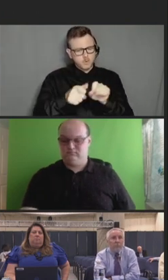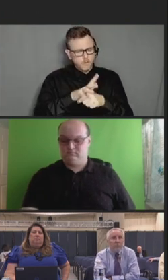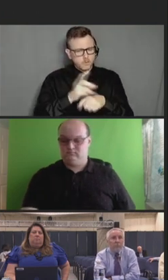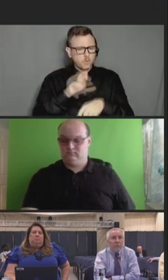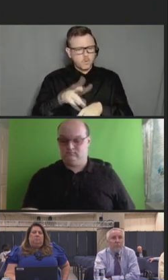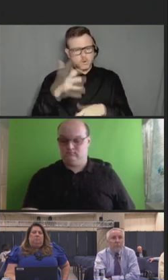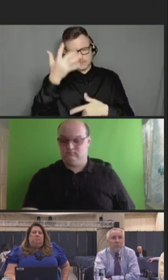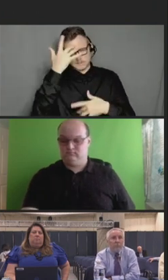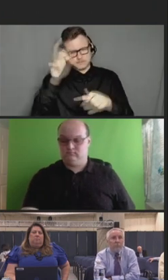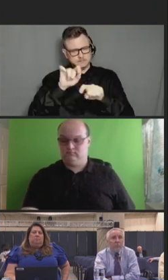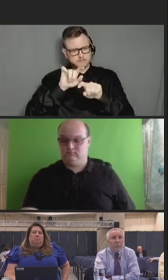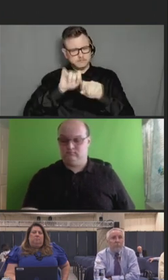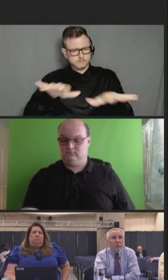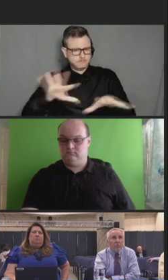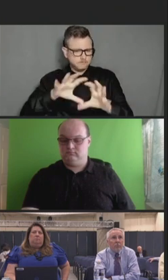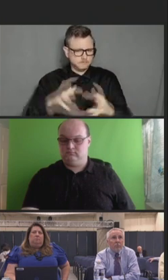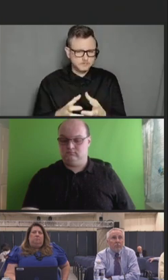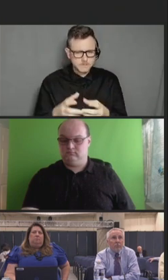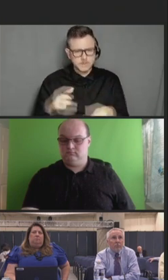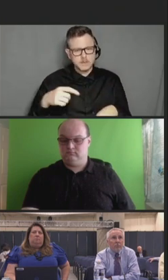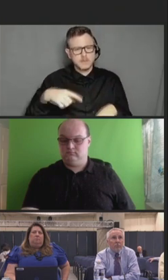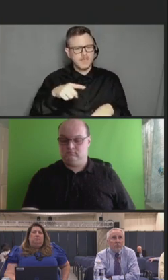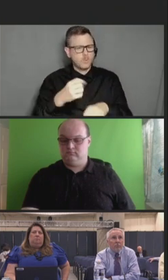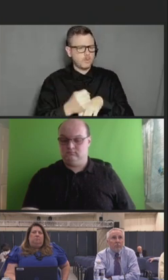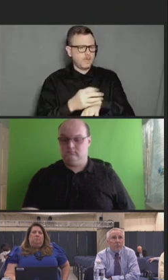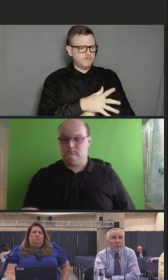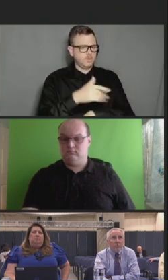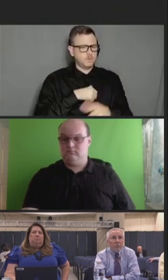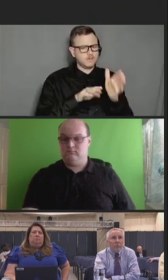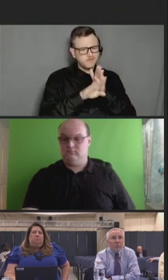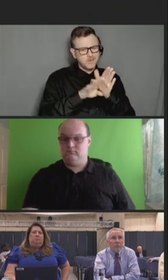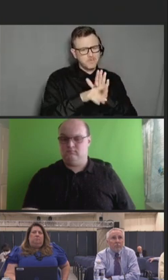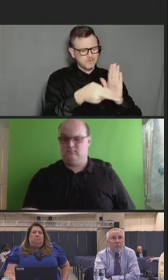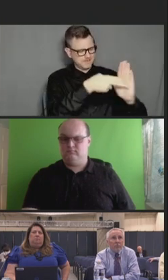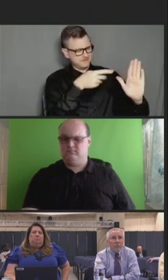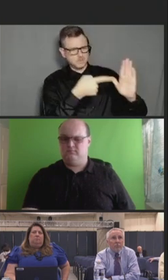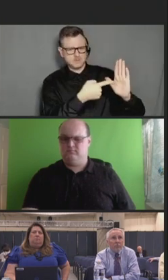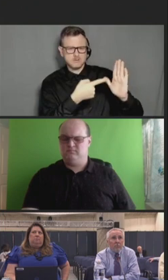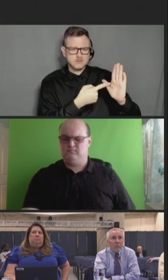ways to mitigate it, ways to provide timely and accurate information to and support the